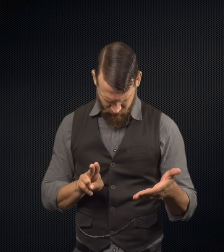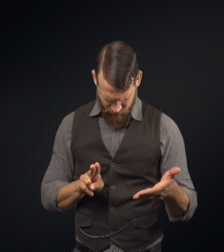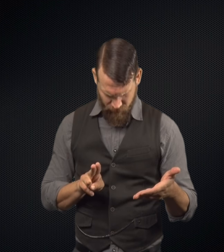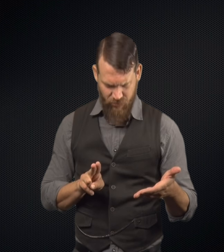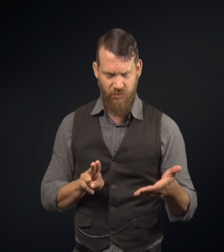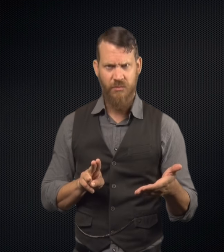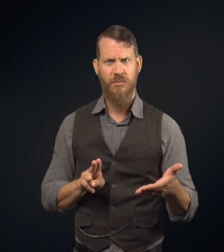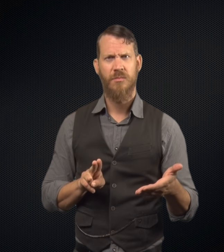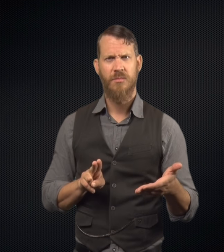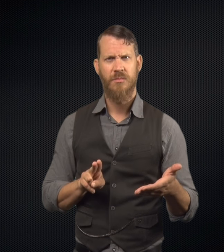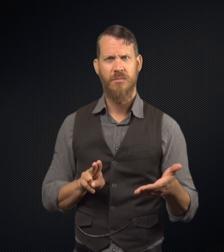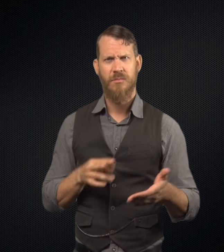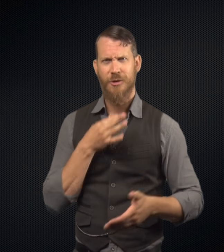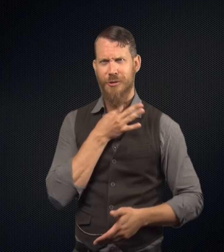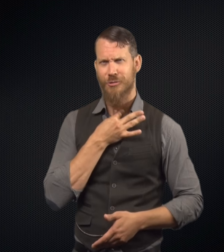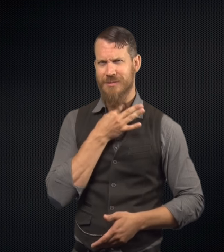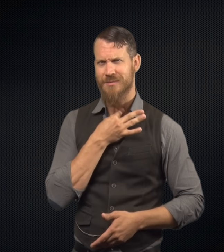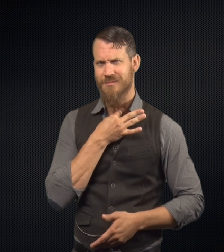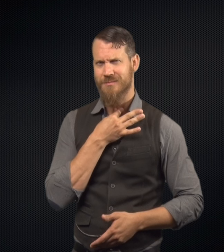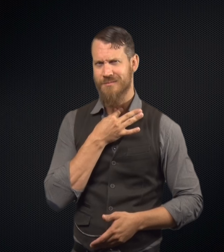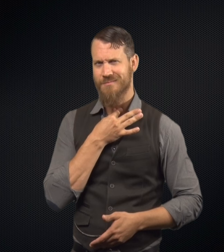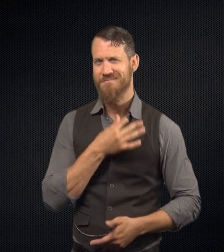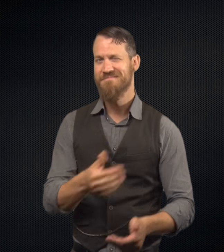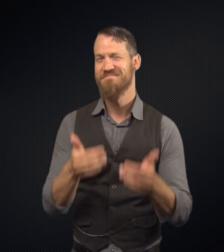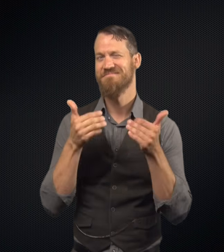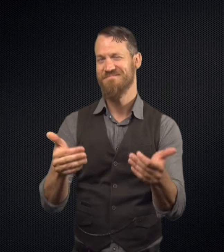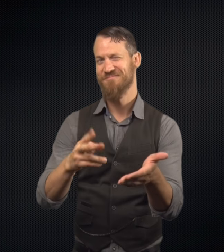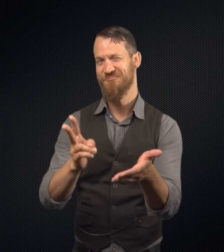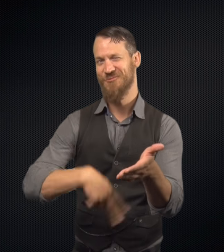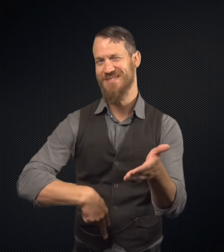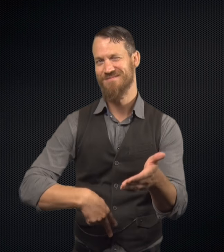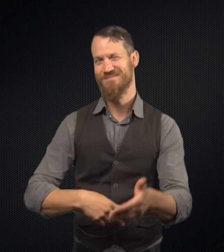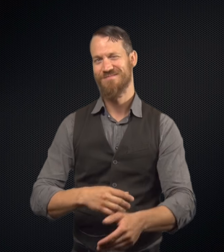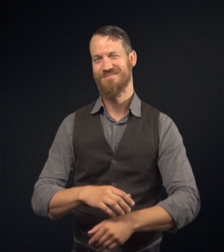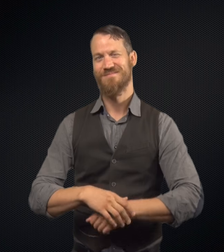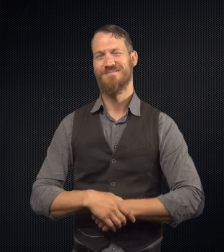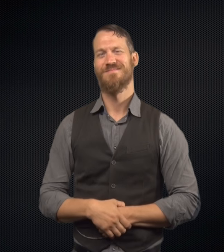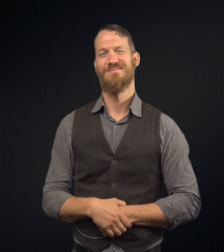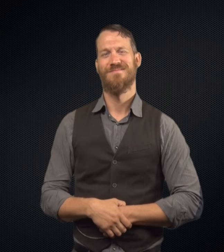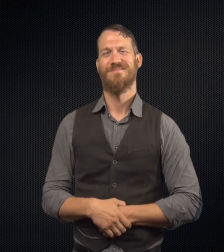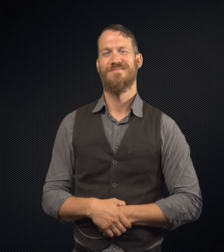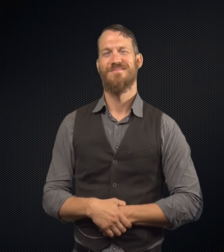The signature on that check... Are you curious? Go ahead and read.